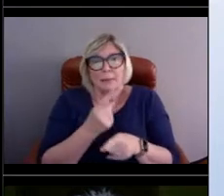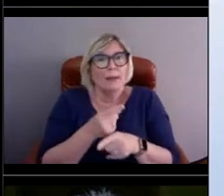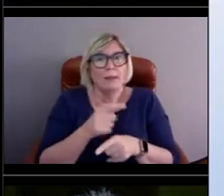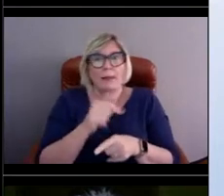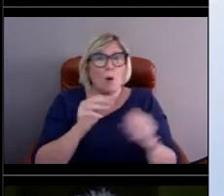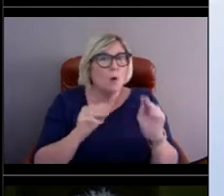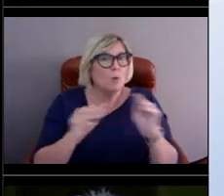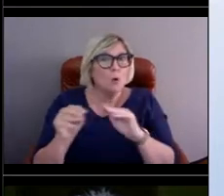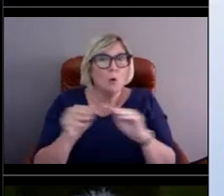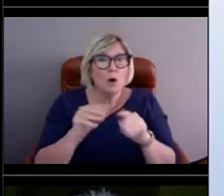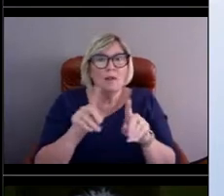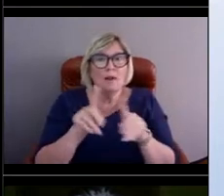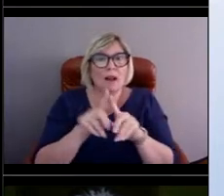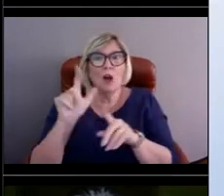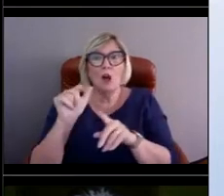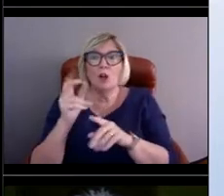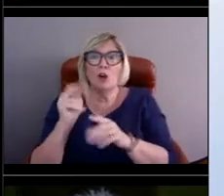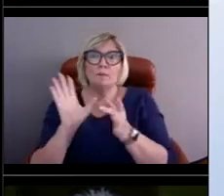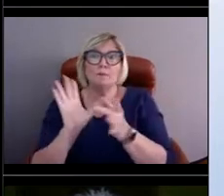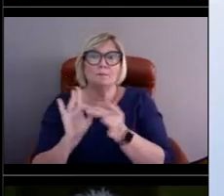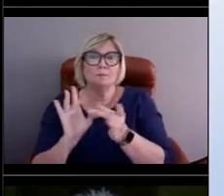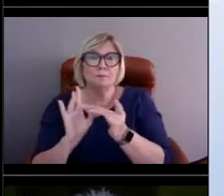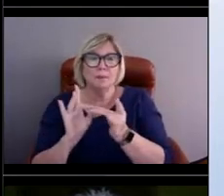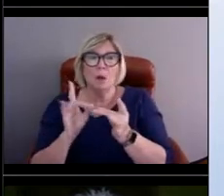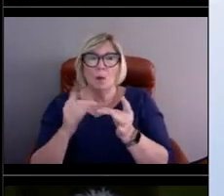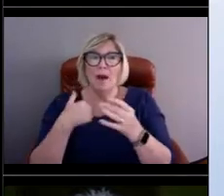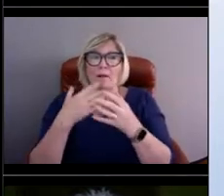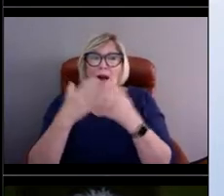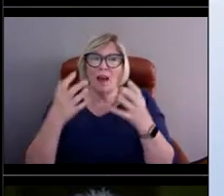As Lauren said, we have a lot of equipment below the surface,